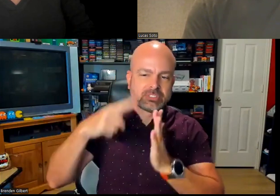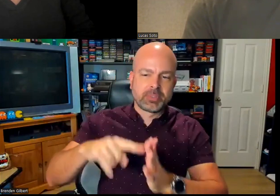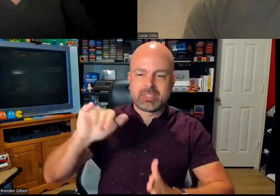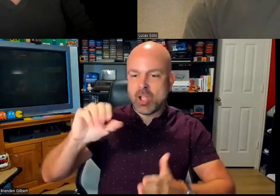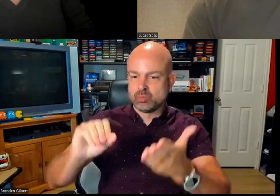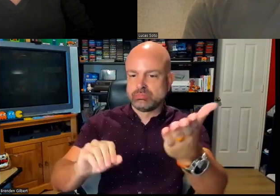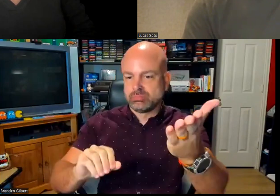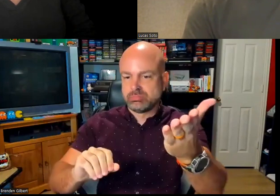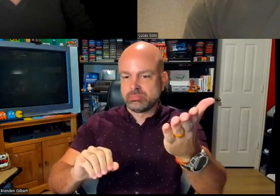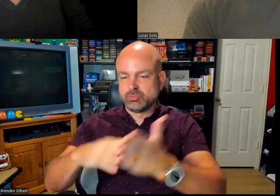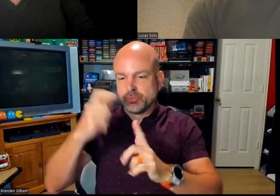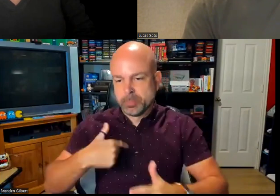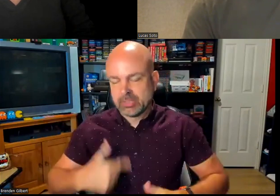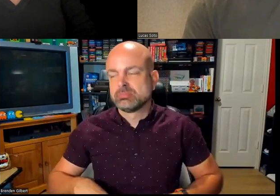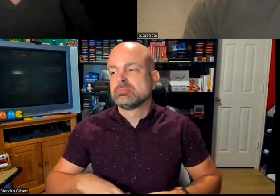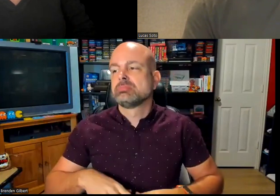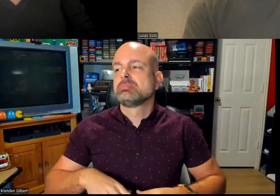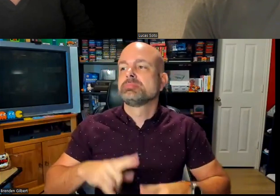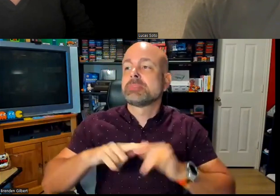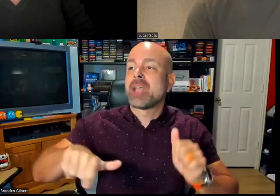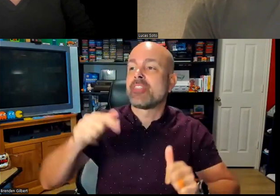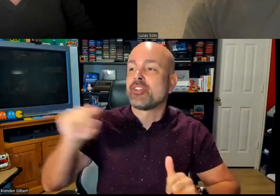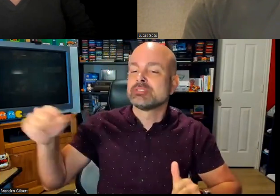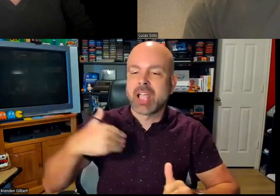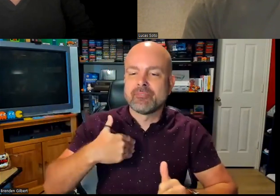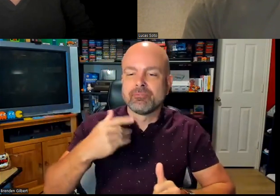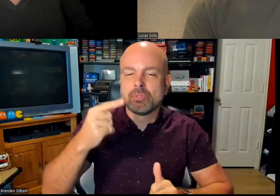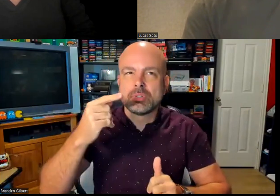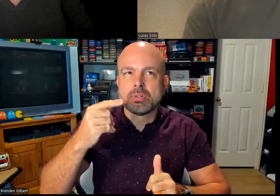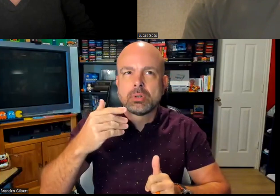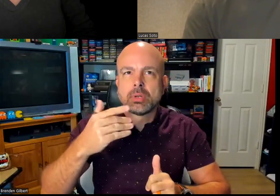individuals who are very eager to get involved in this process